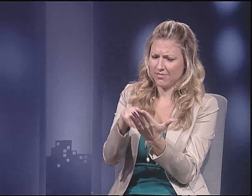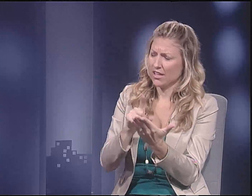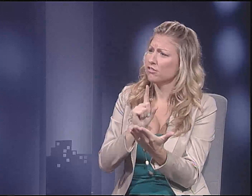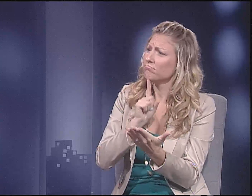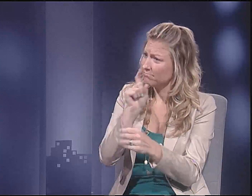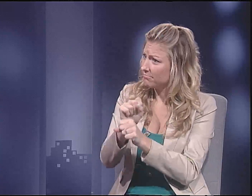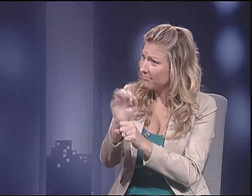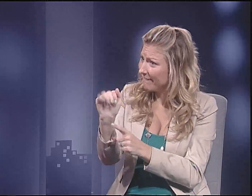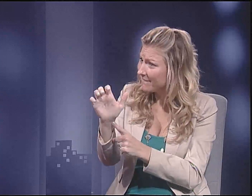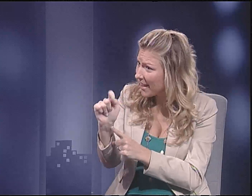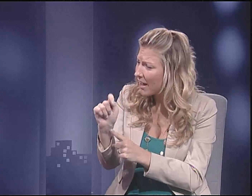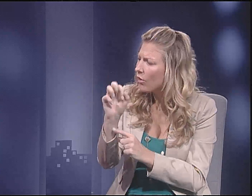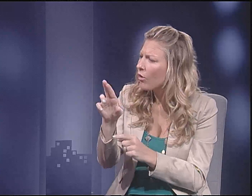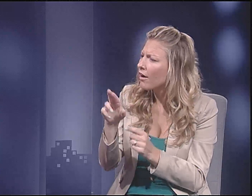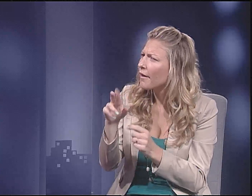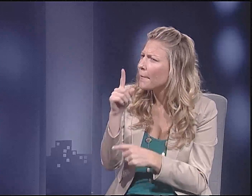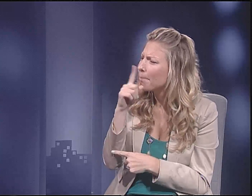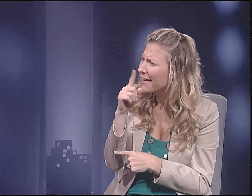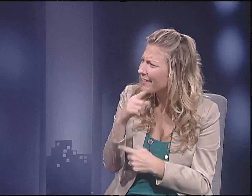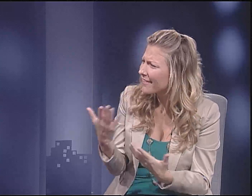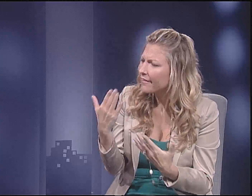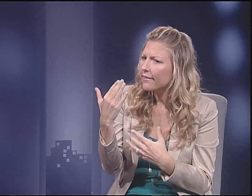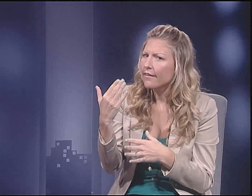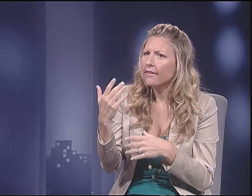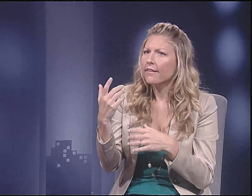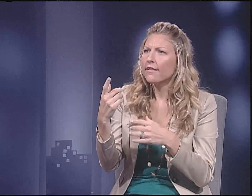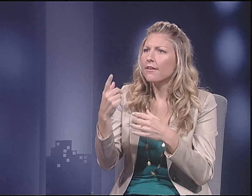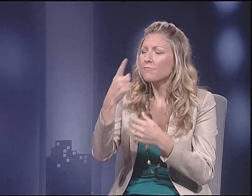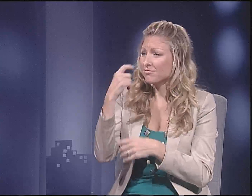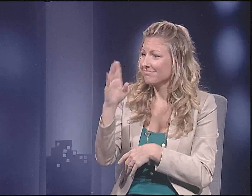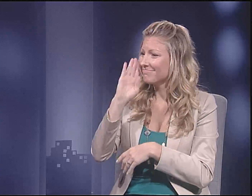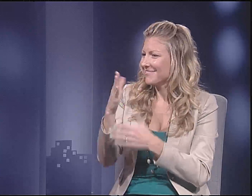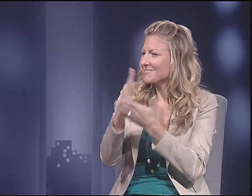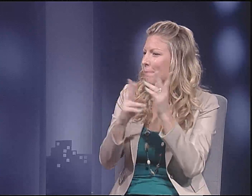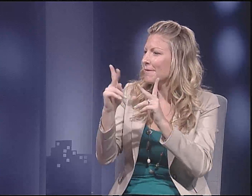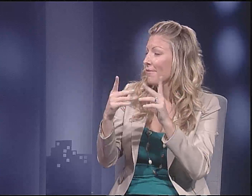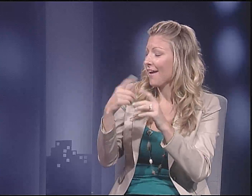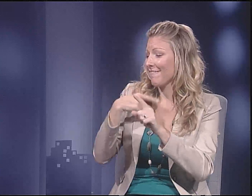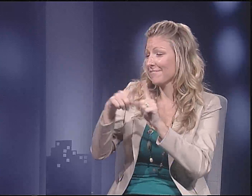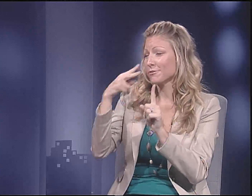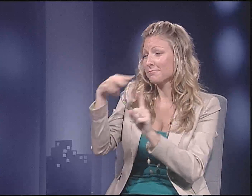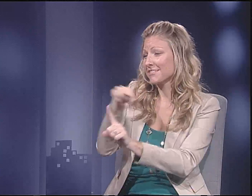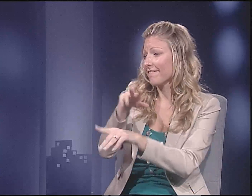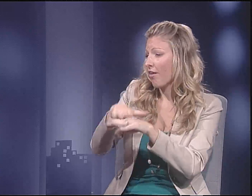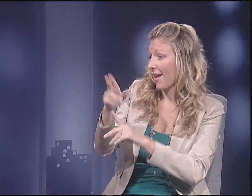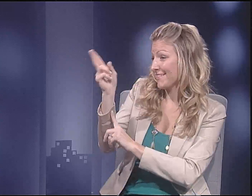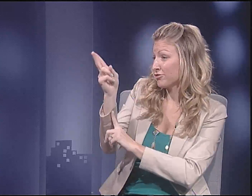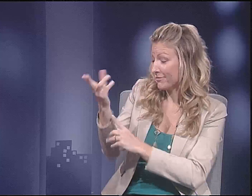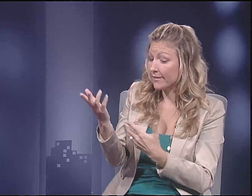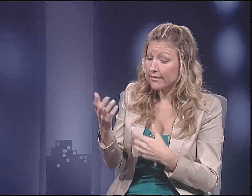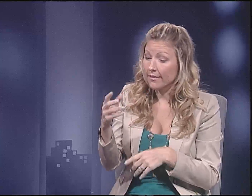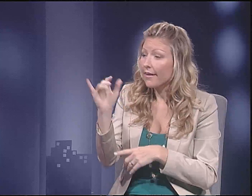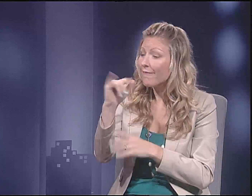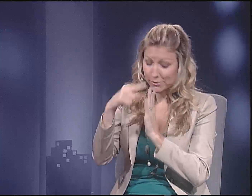That really makes me wonder, you know, sometimes you read history. and now I wonder, is that fact or is it myth